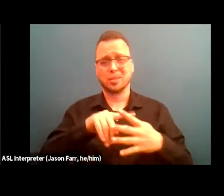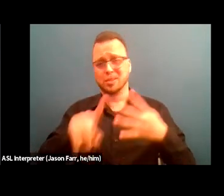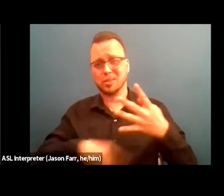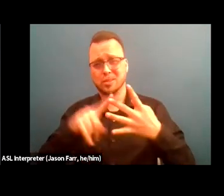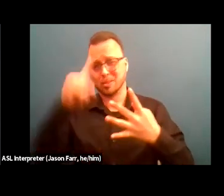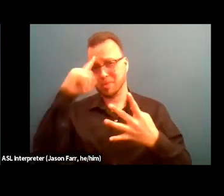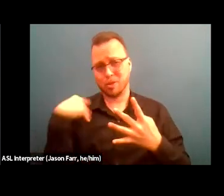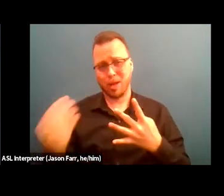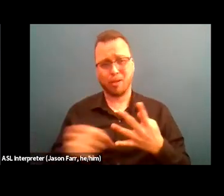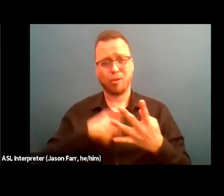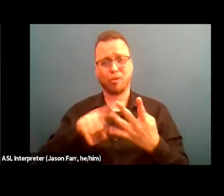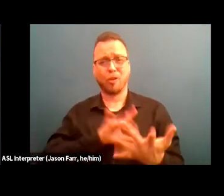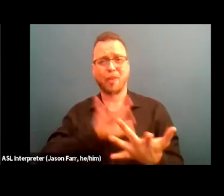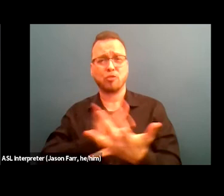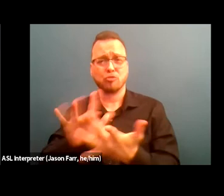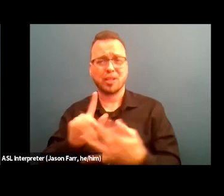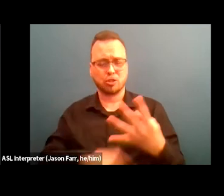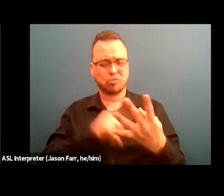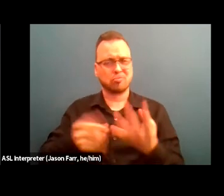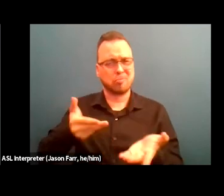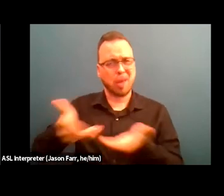and engagement, and also employment